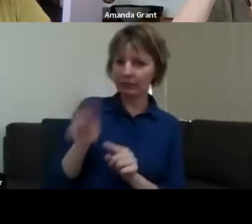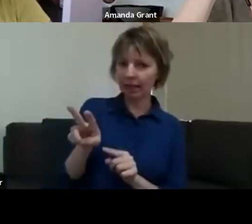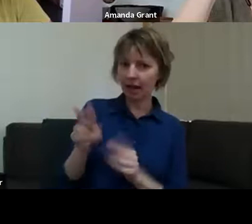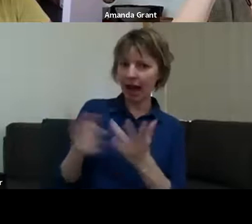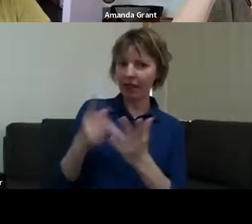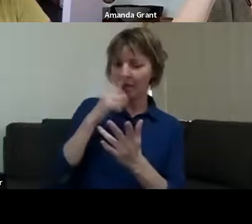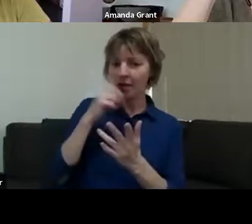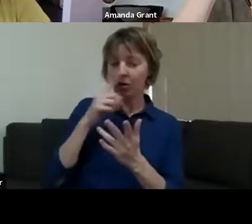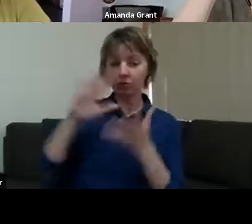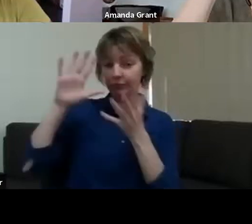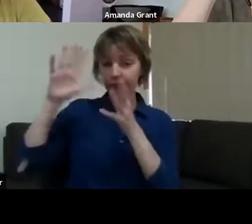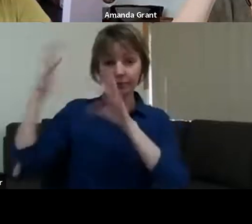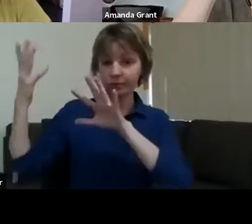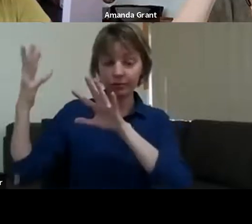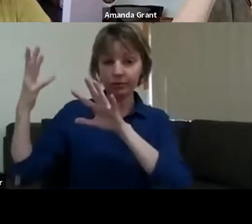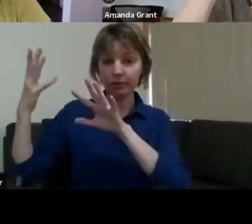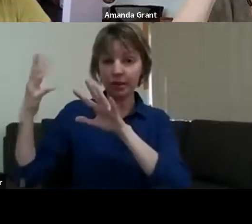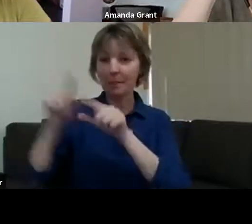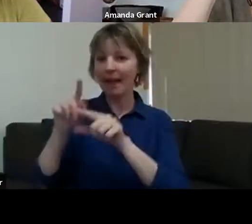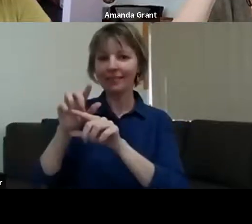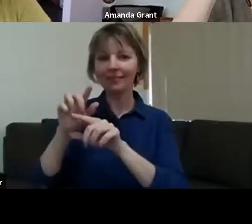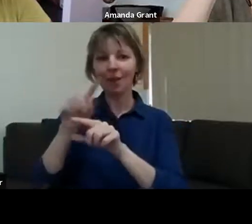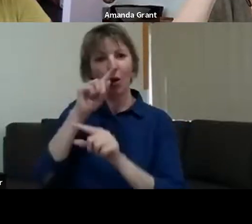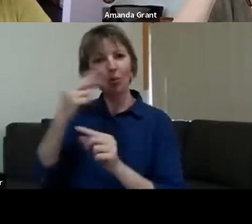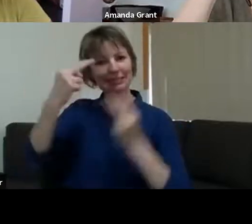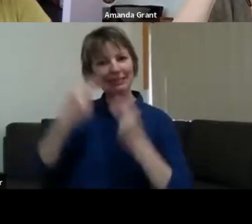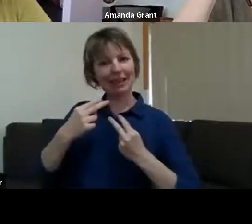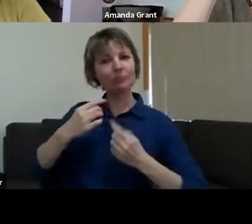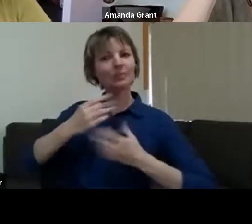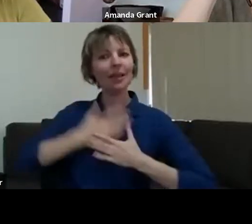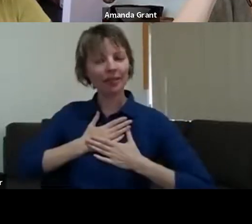was really lovely to be surrounded by a team of artists - local artists